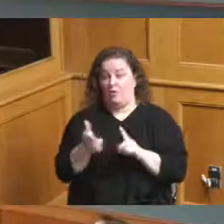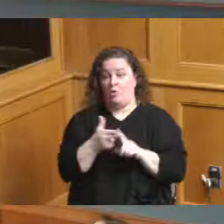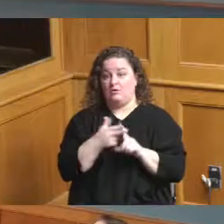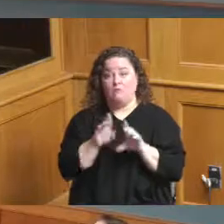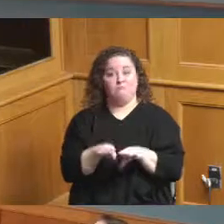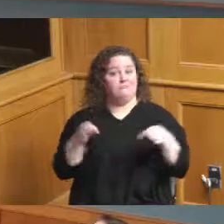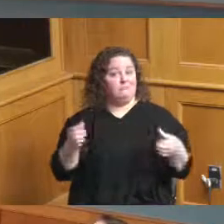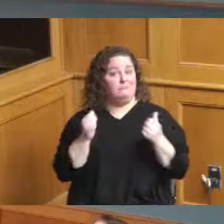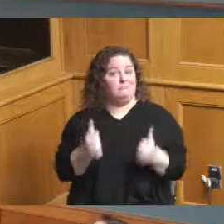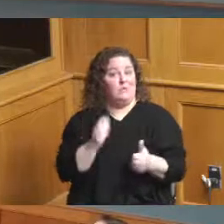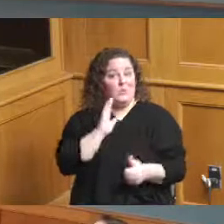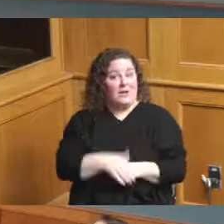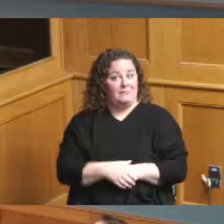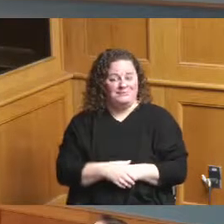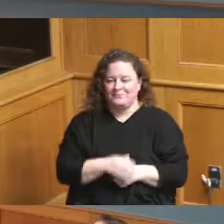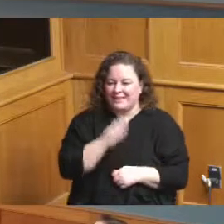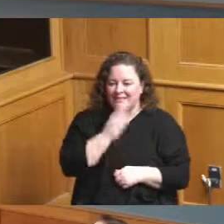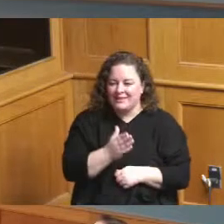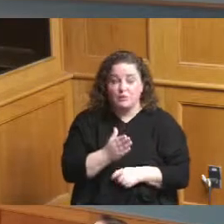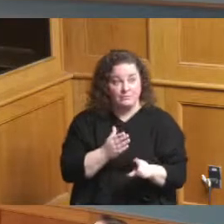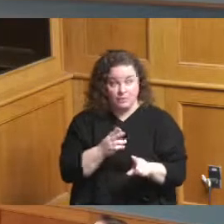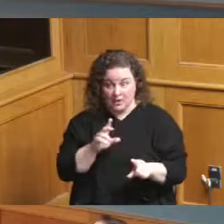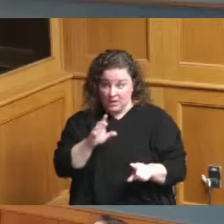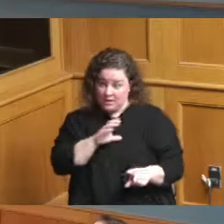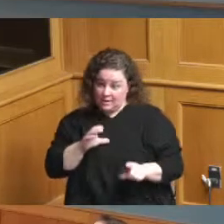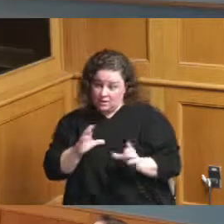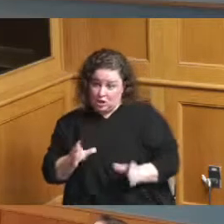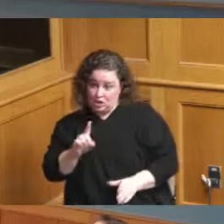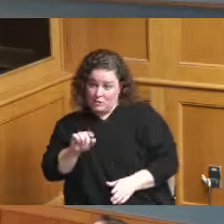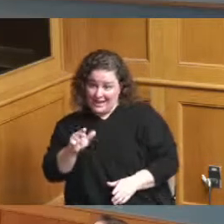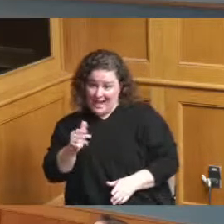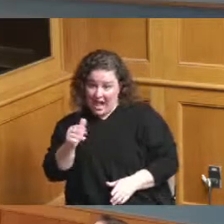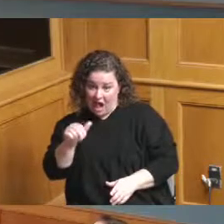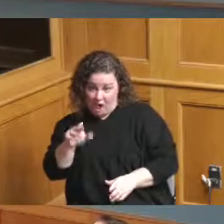drew house did you have anything I'm gonna save my questions to the end of the presentation thank you